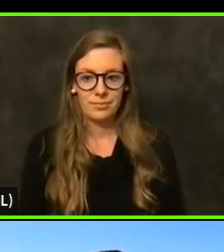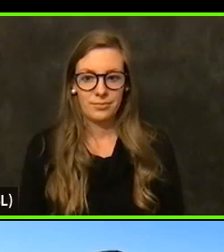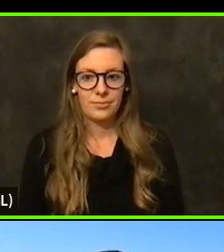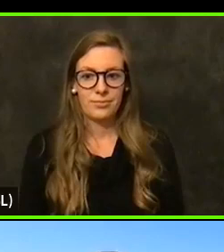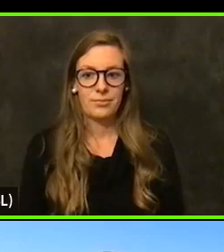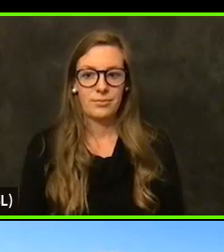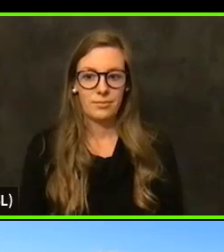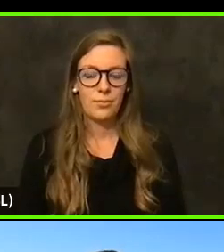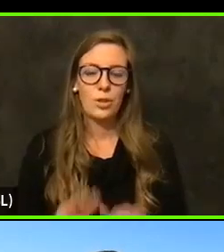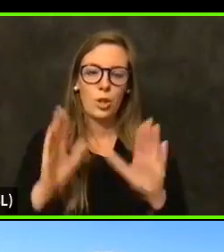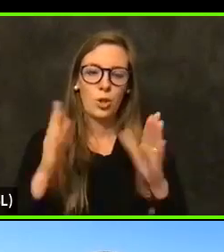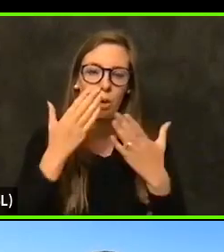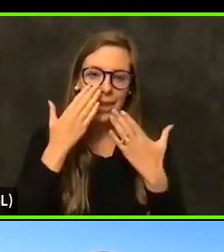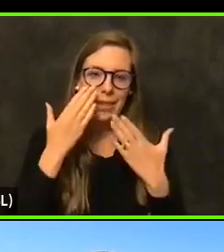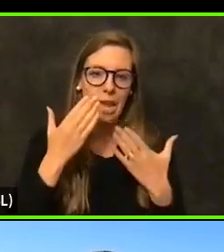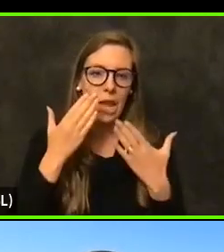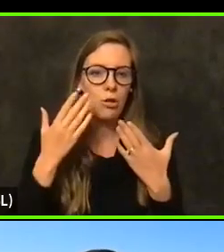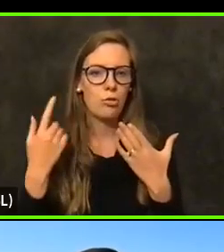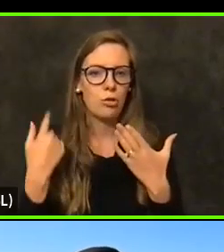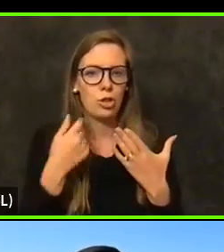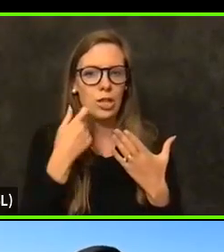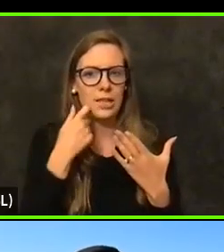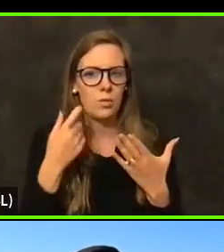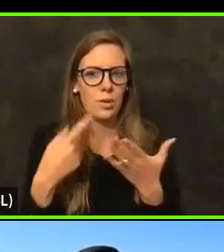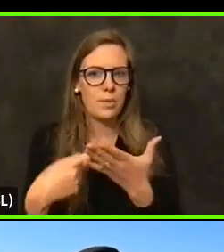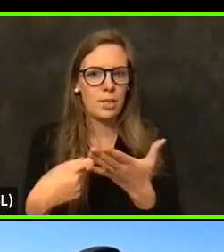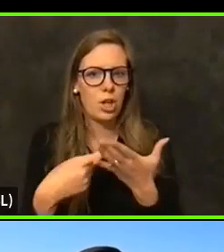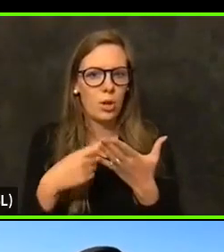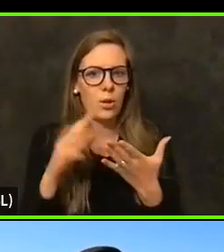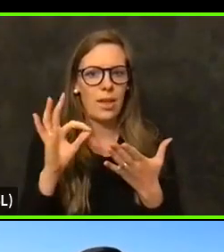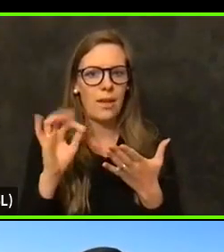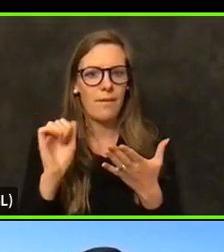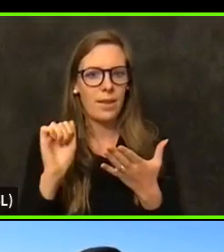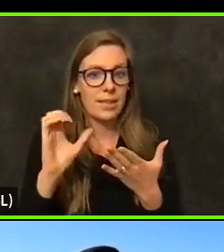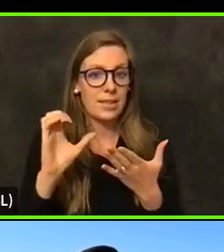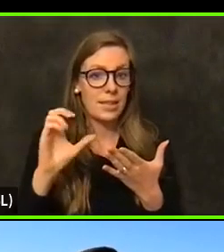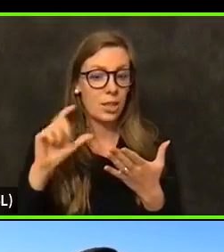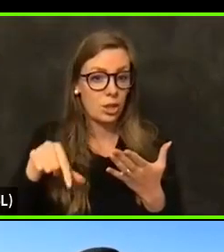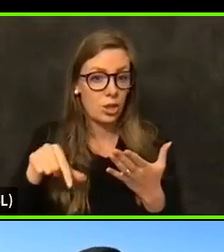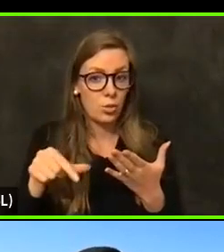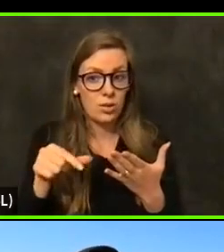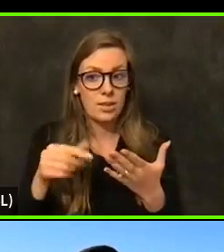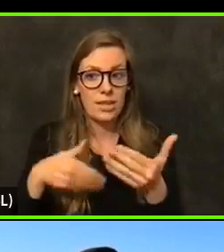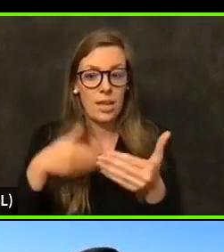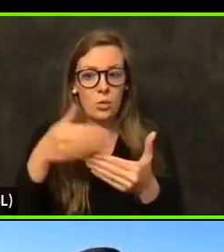of the scenes this week, you know, throwing around numbers of hundreds of people that they're vaccinating on a daily.